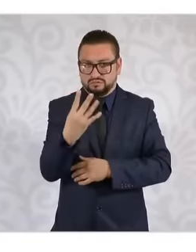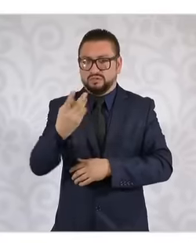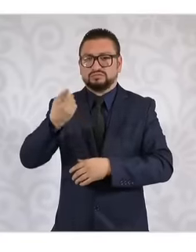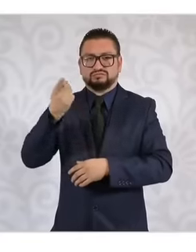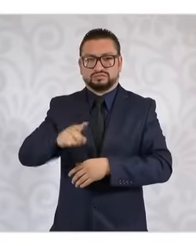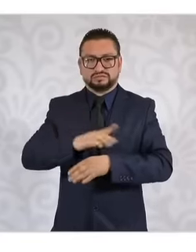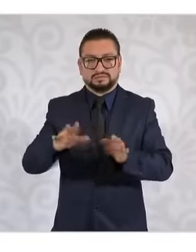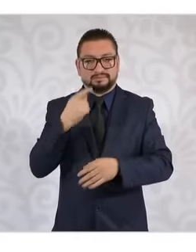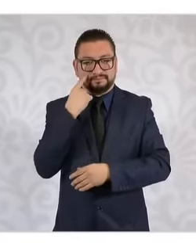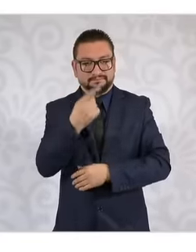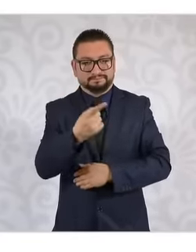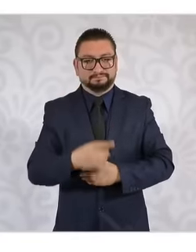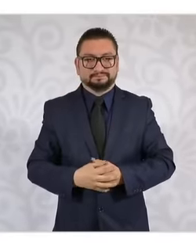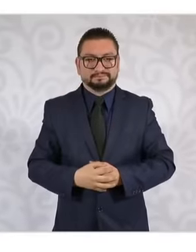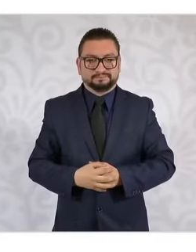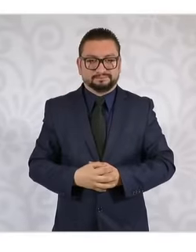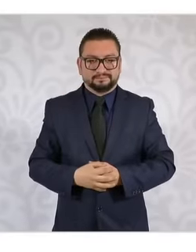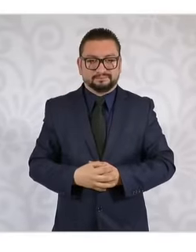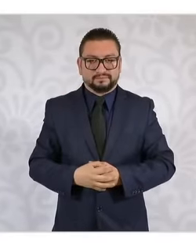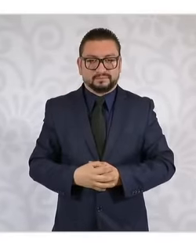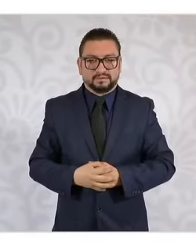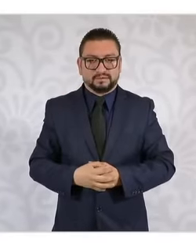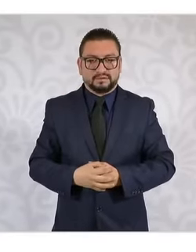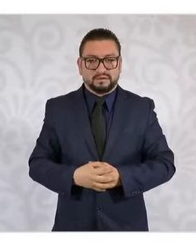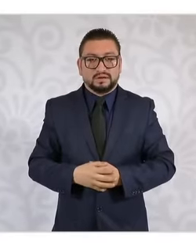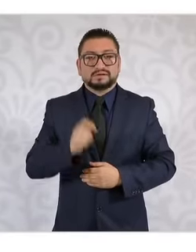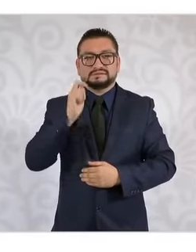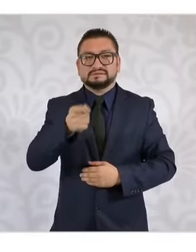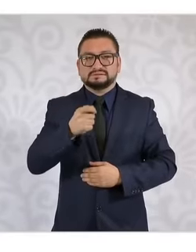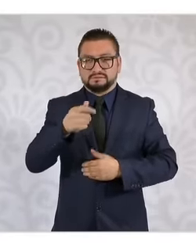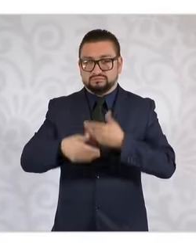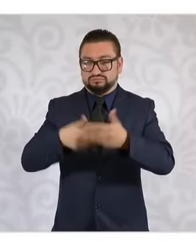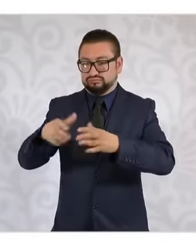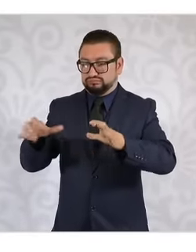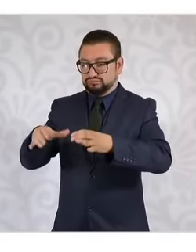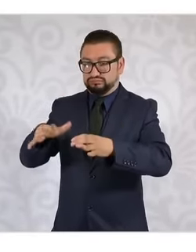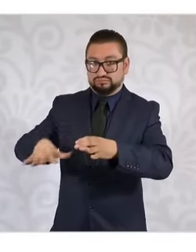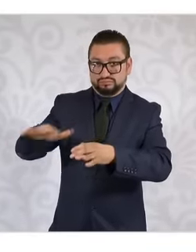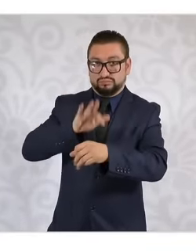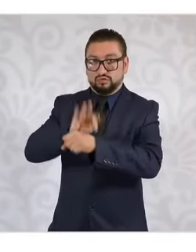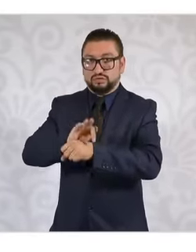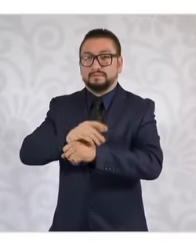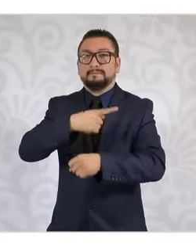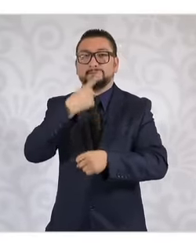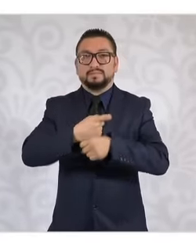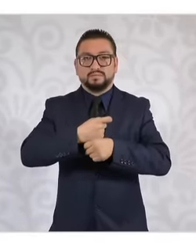a protected natural area is decreed, it goes through a process. First, it is published in the official gazette